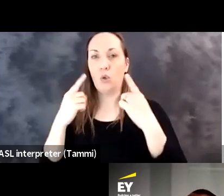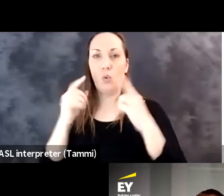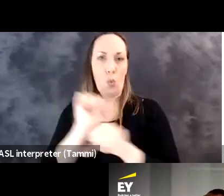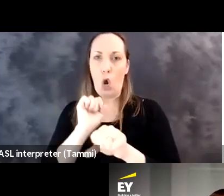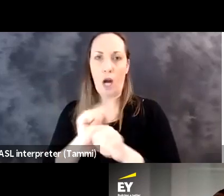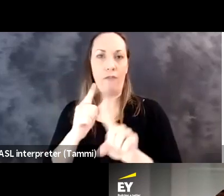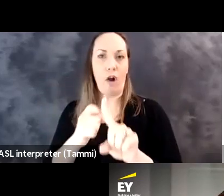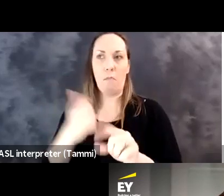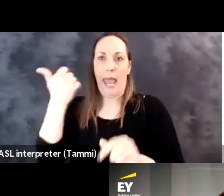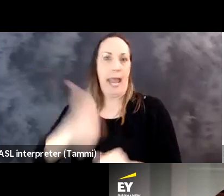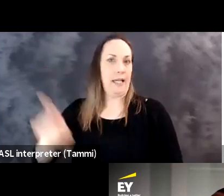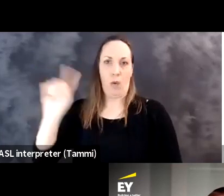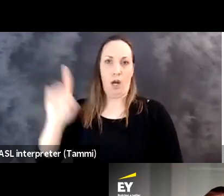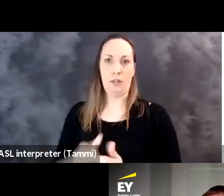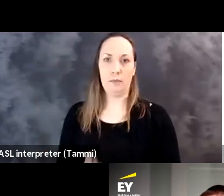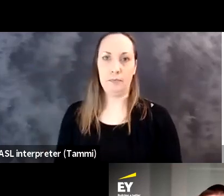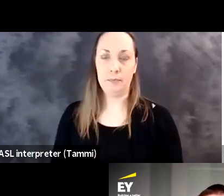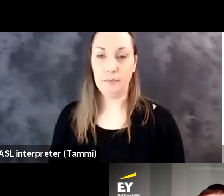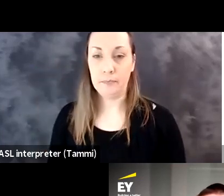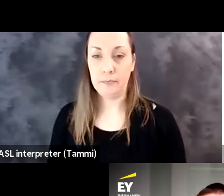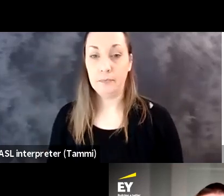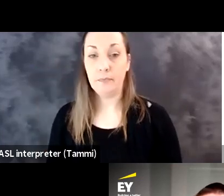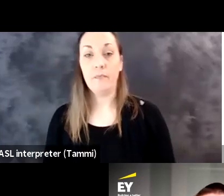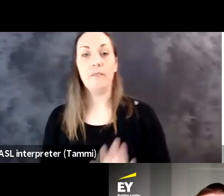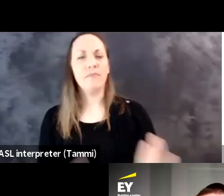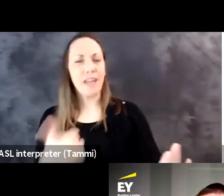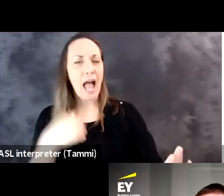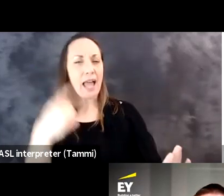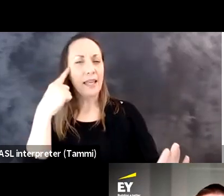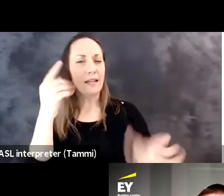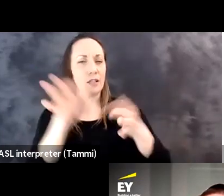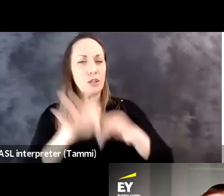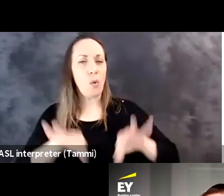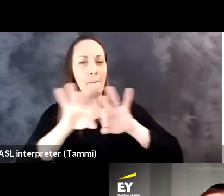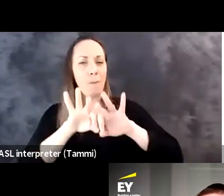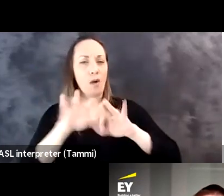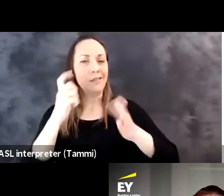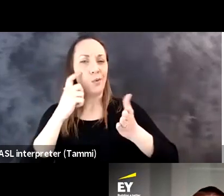help everybody productively work from wherever.